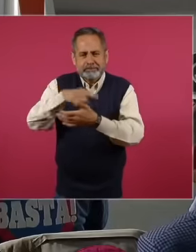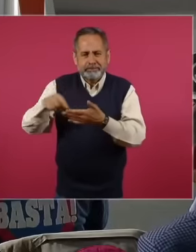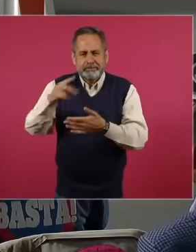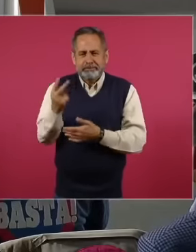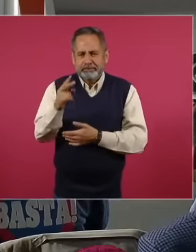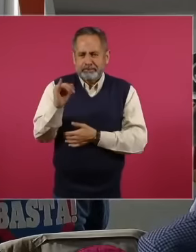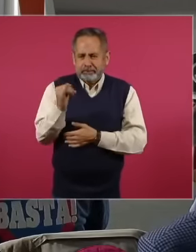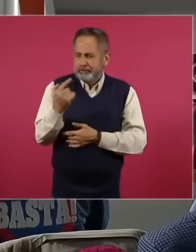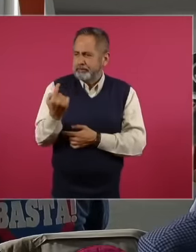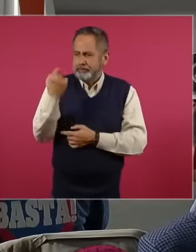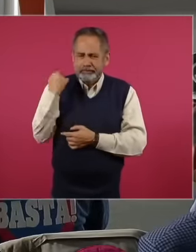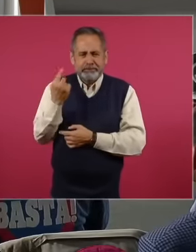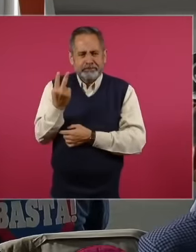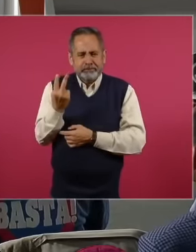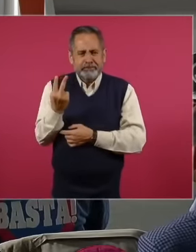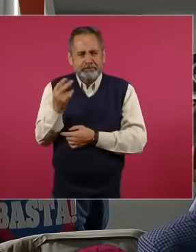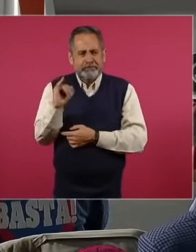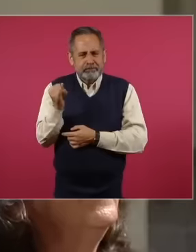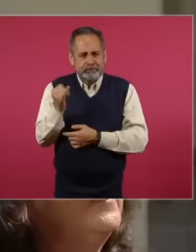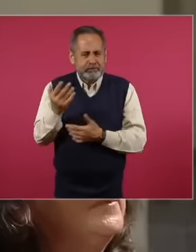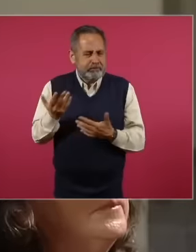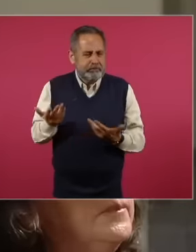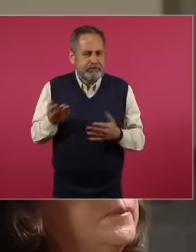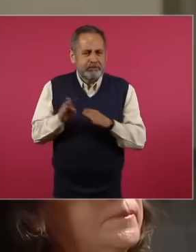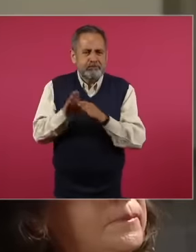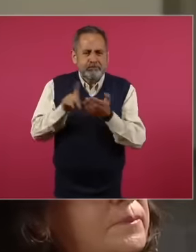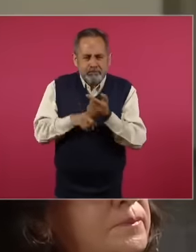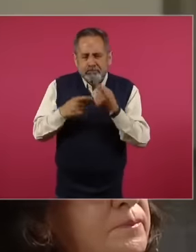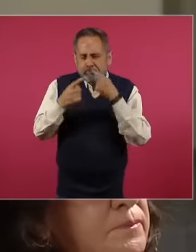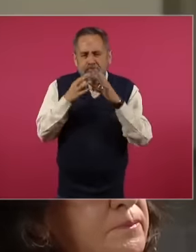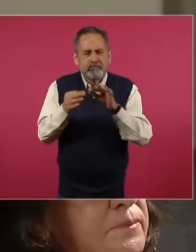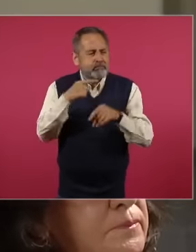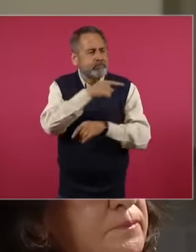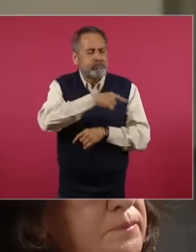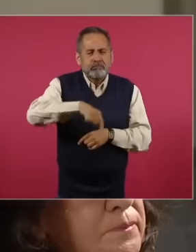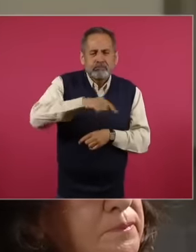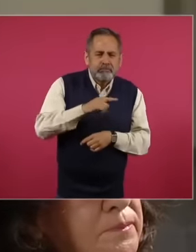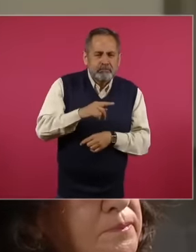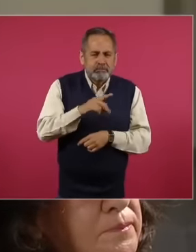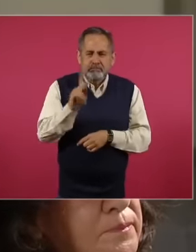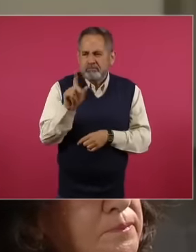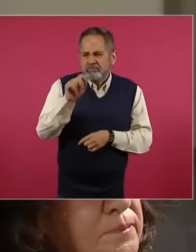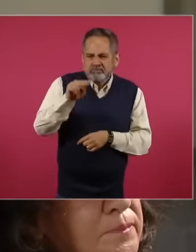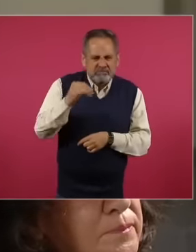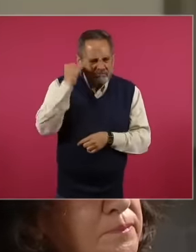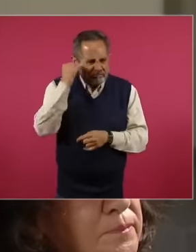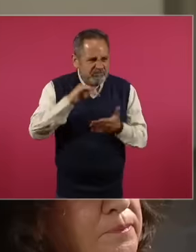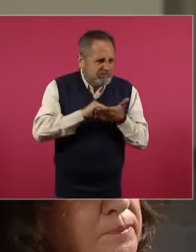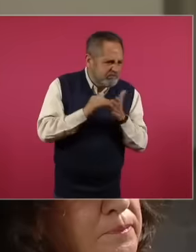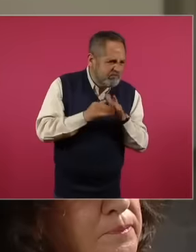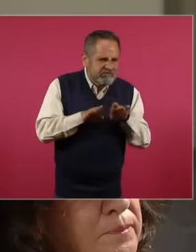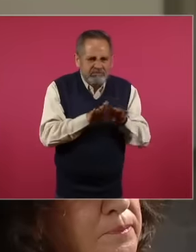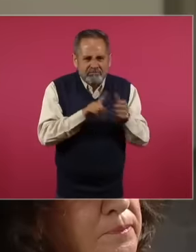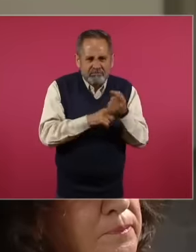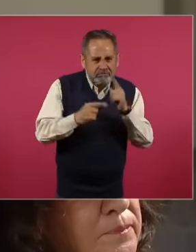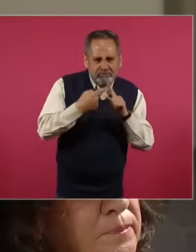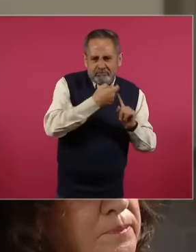last June 2 and as part of a whole strategy that has been orchestrated, Eh, well, this